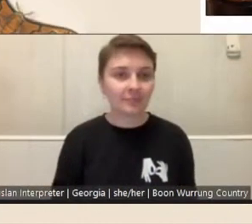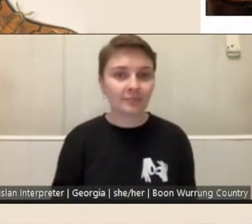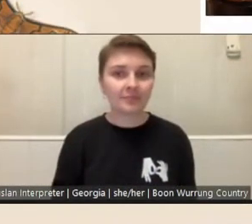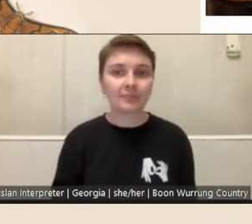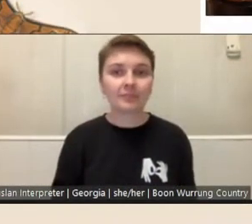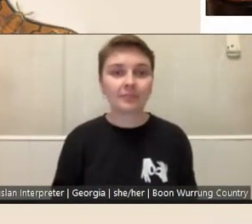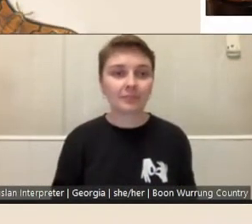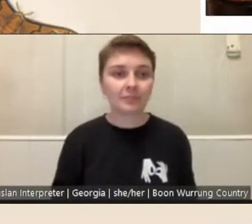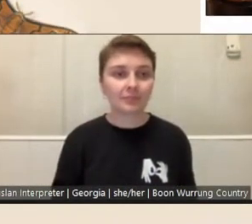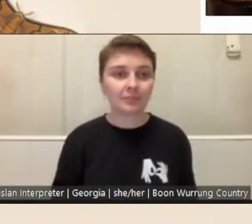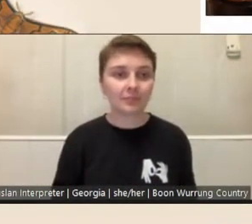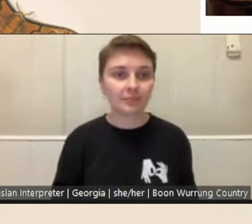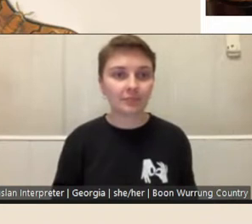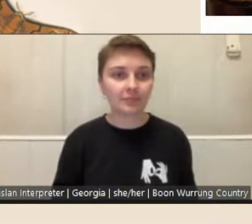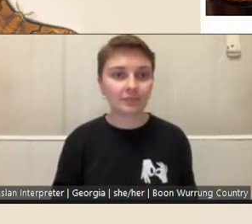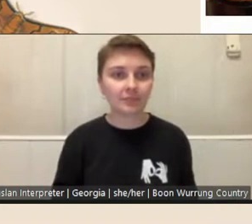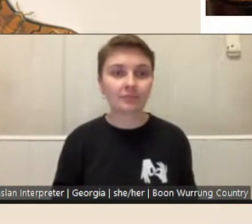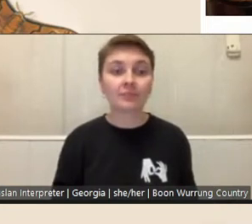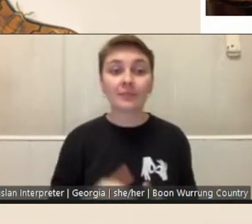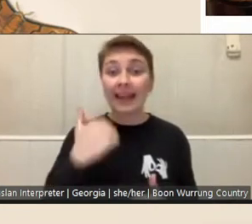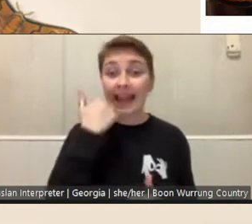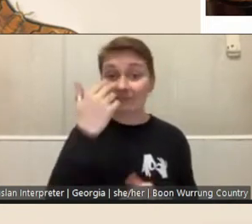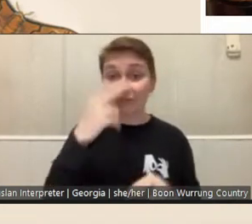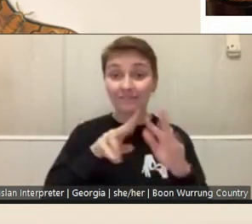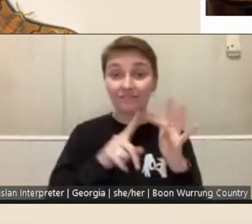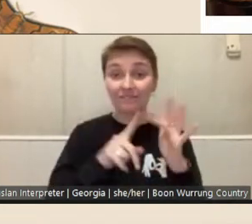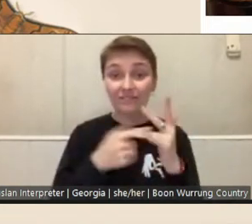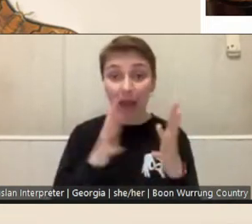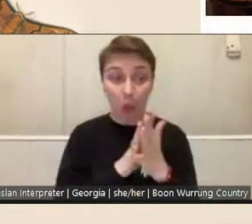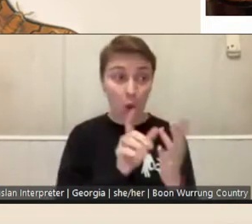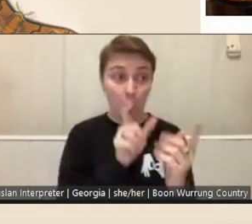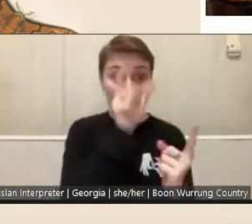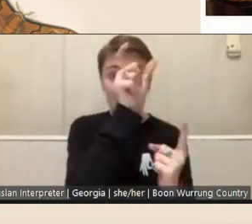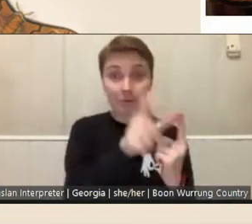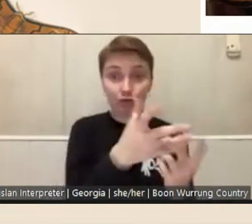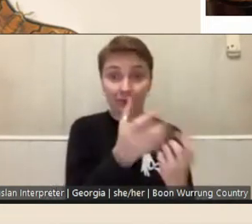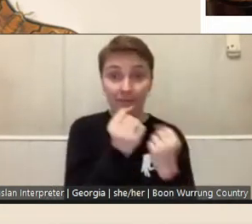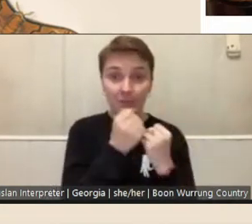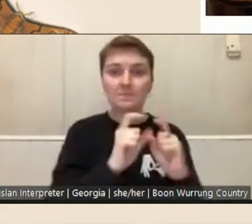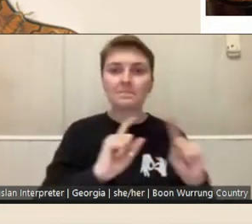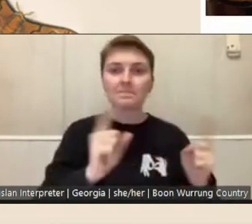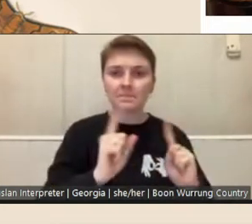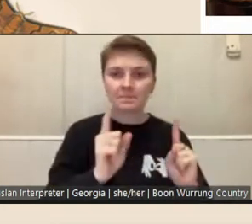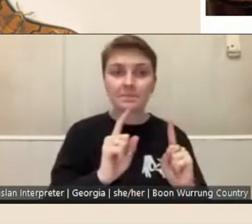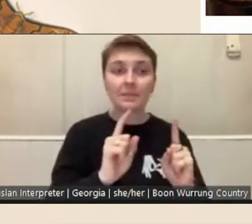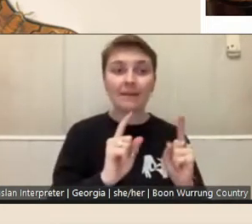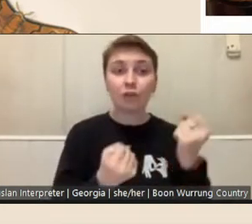So, each fellowship recipient is allocated and supported during their residency